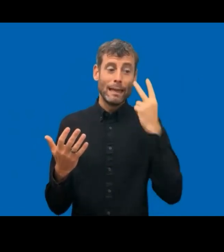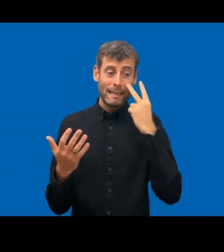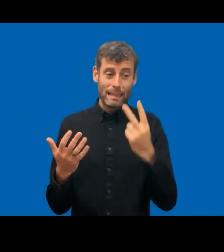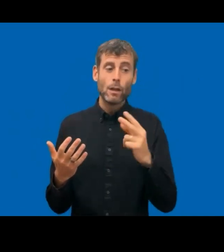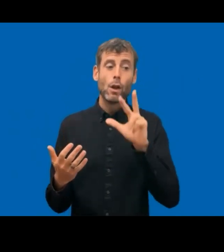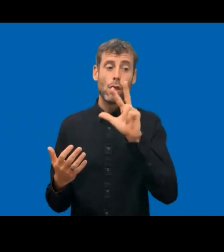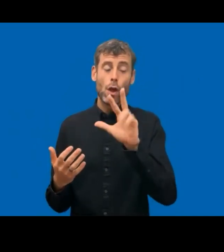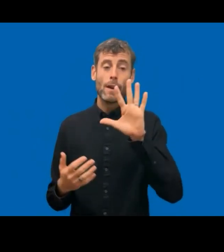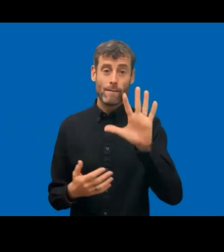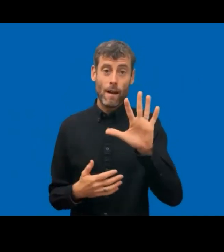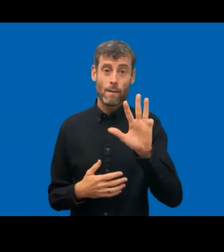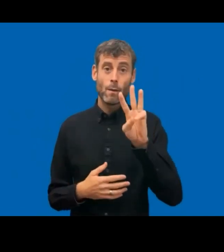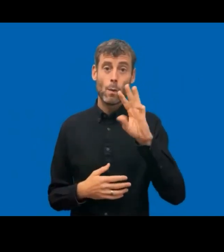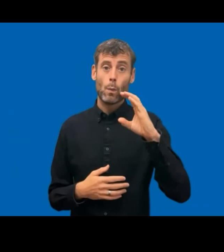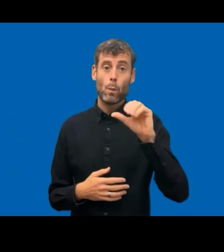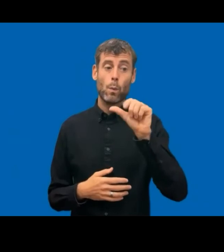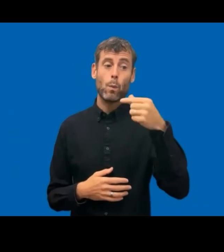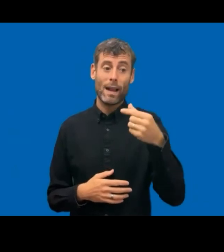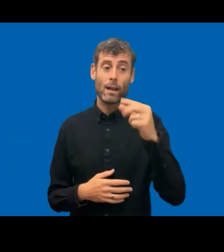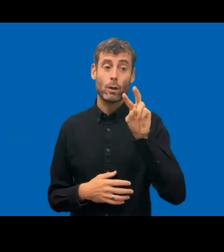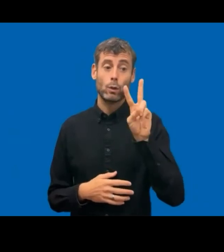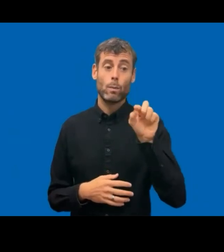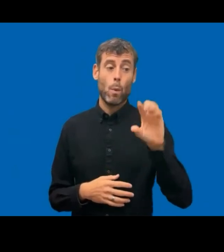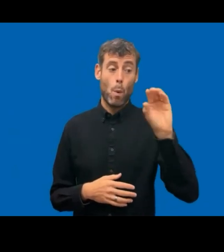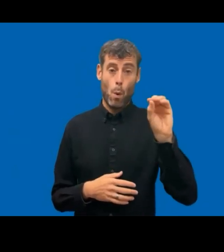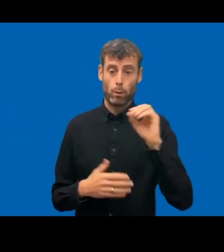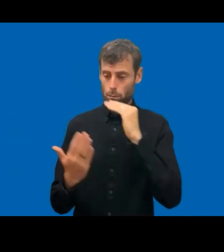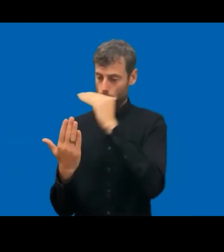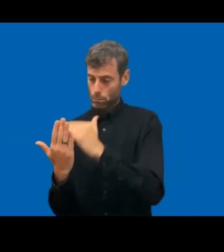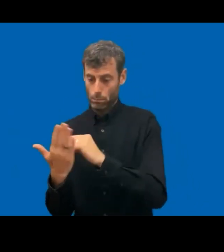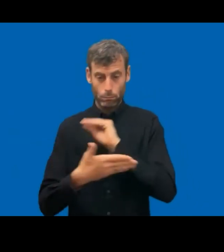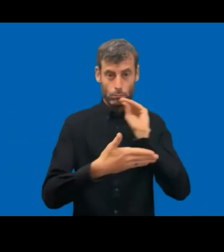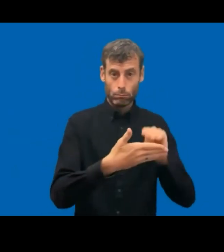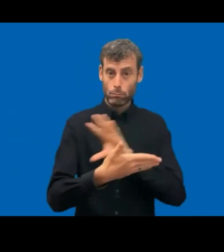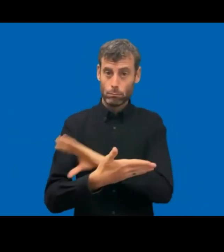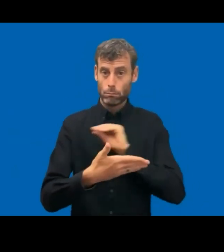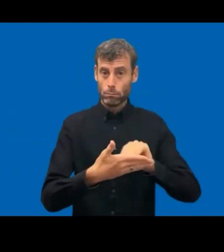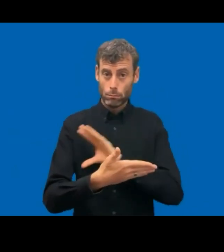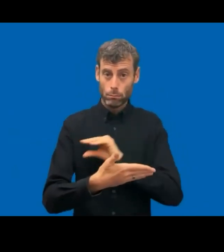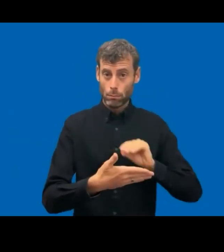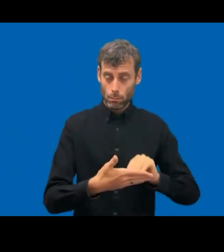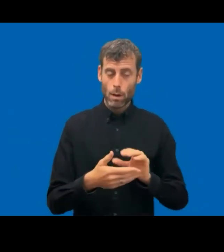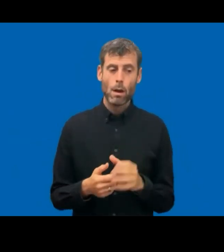of very much automated controls. So our controls have been very much manual. I will say a bit